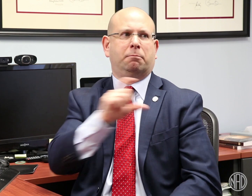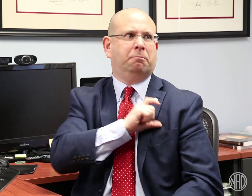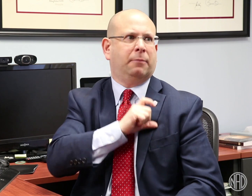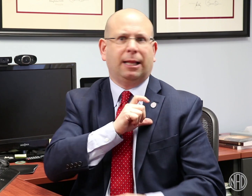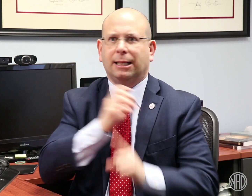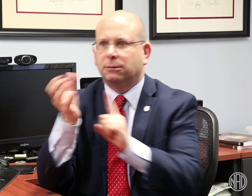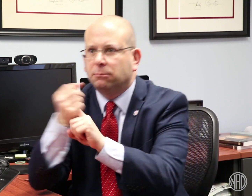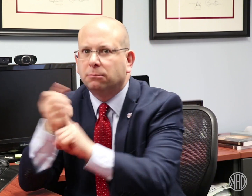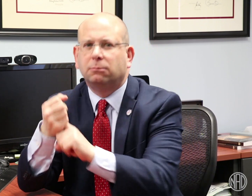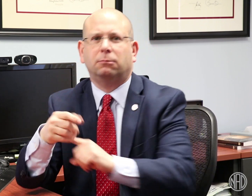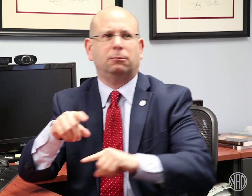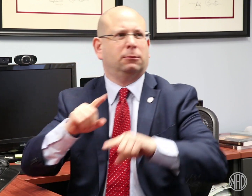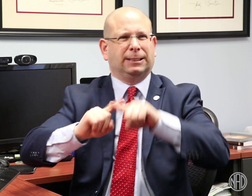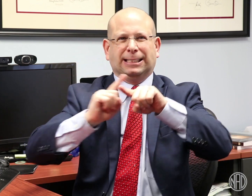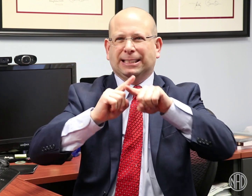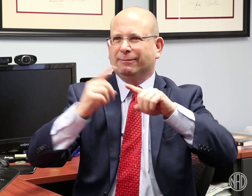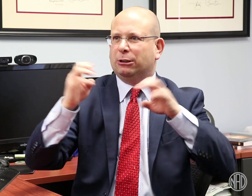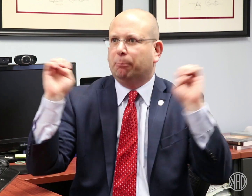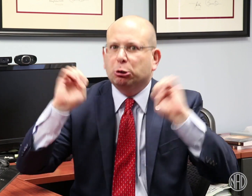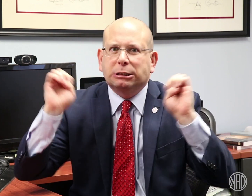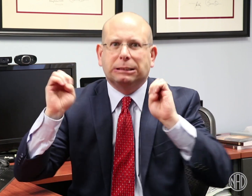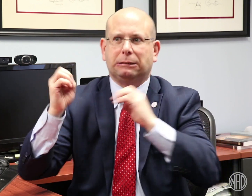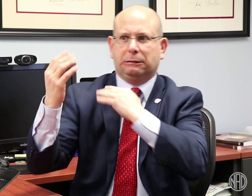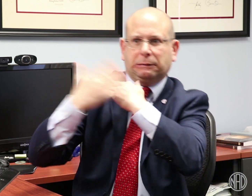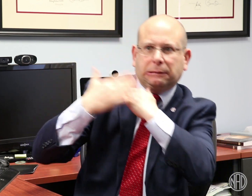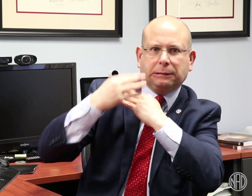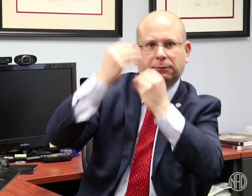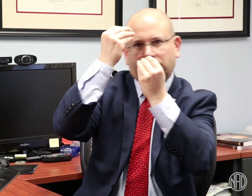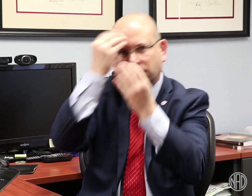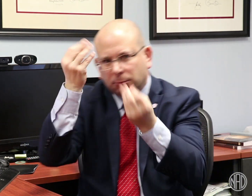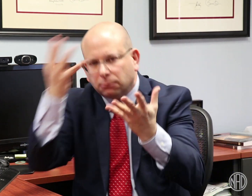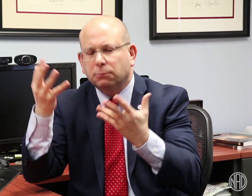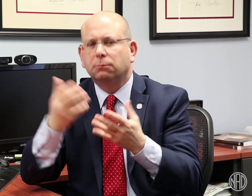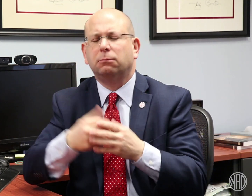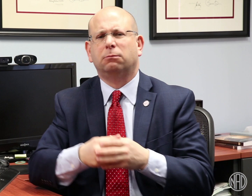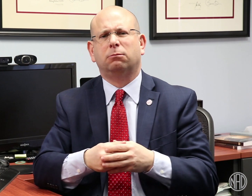arrests and other law enforcement announcements, and emergencies, all of which require sharing information with the public.